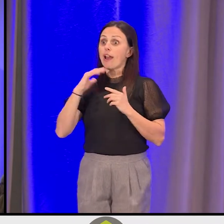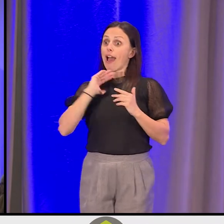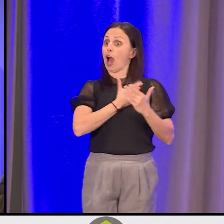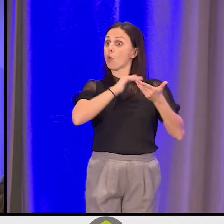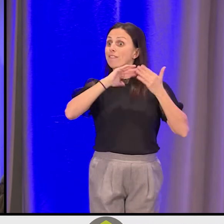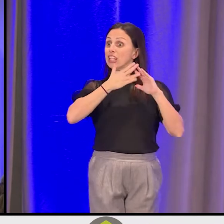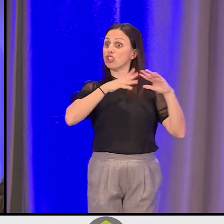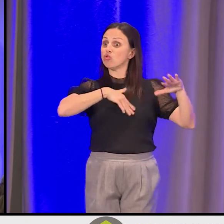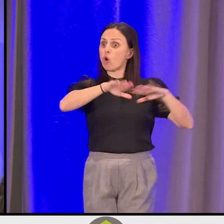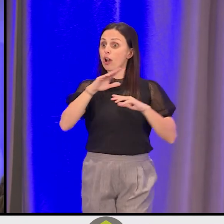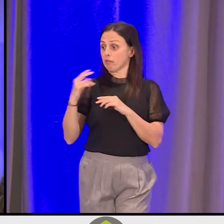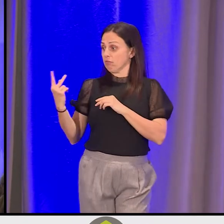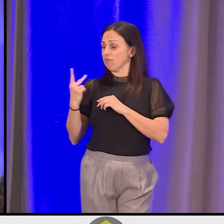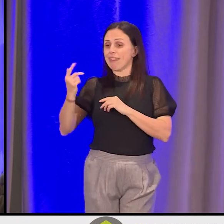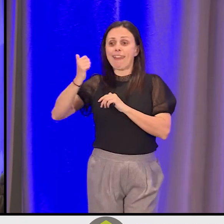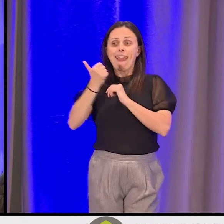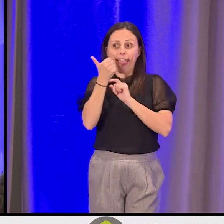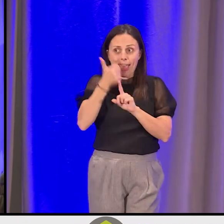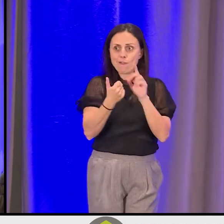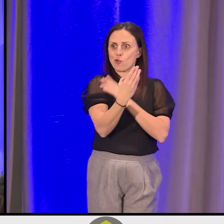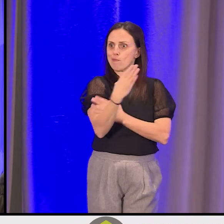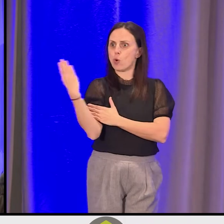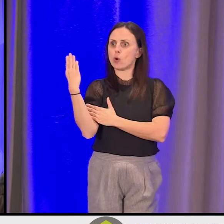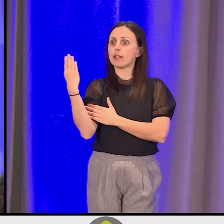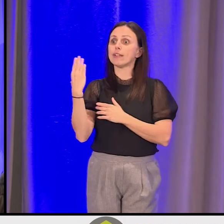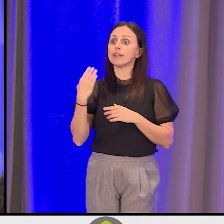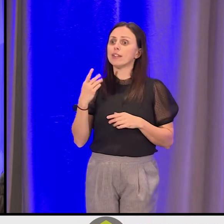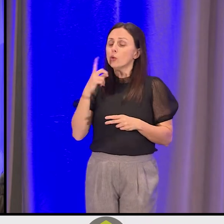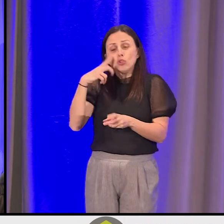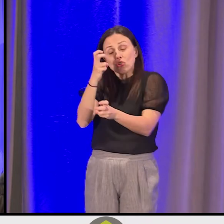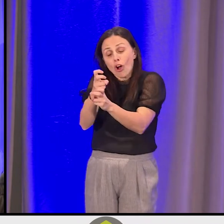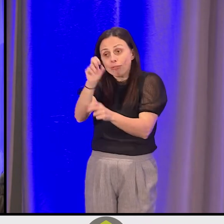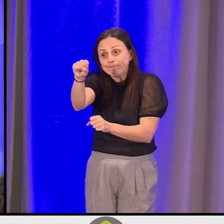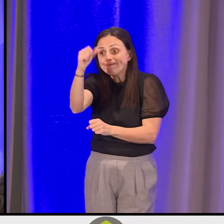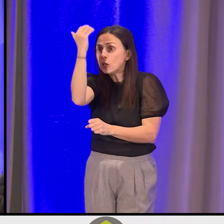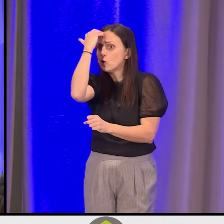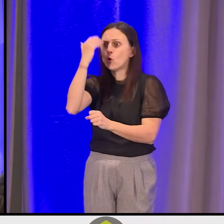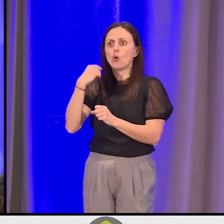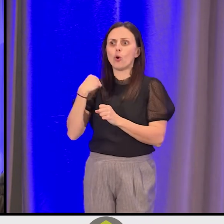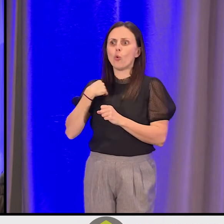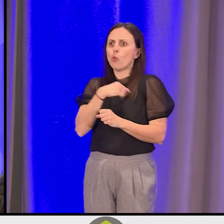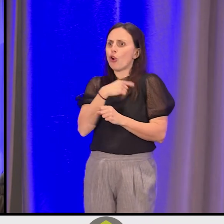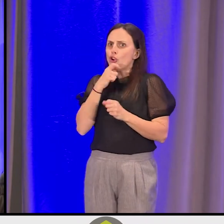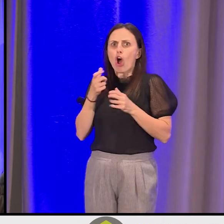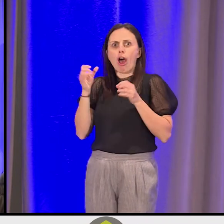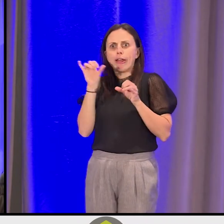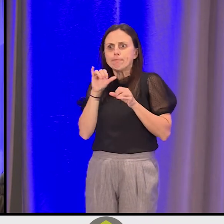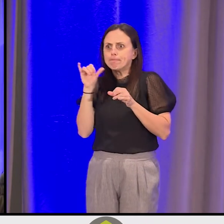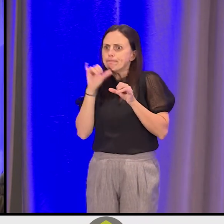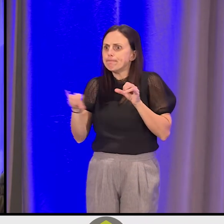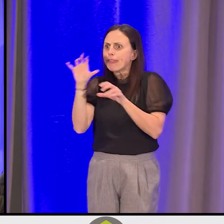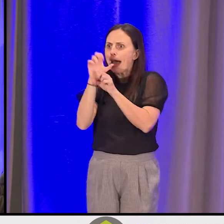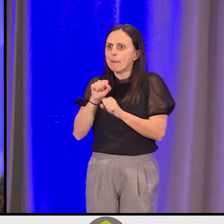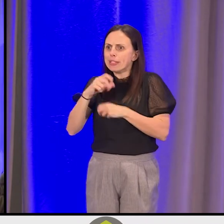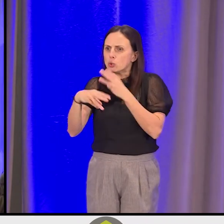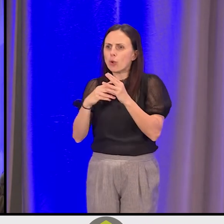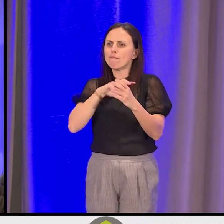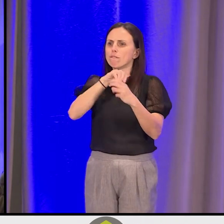even Shawn and I, every single morning in our practice -- because it's hard. We are not patterned this way. And we've been in the political world for a long time.